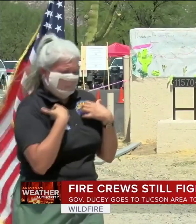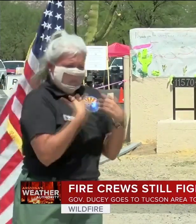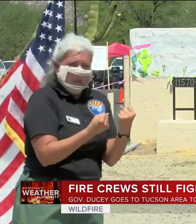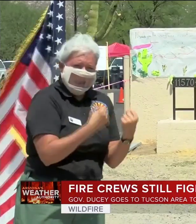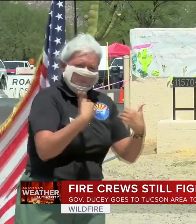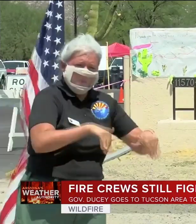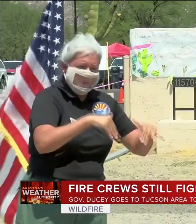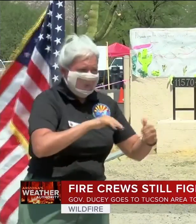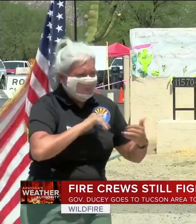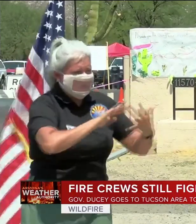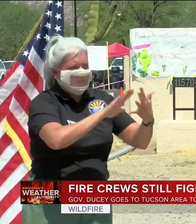FIRE IS MOTHER NATURE.